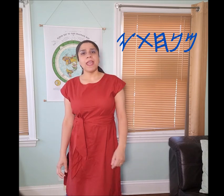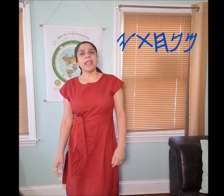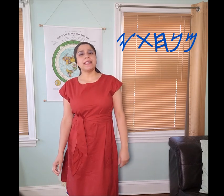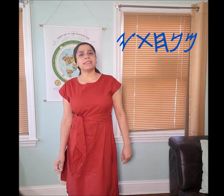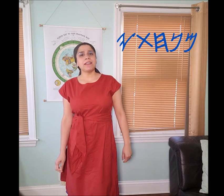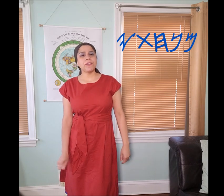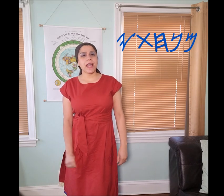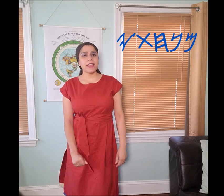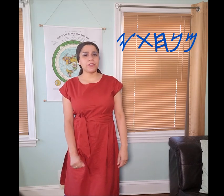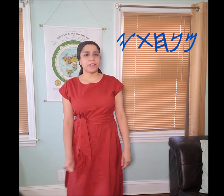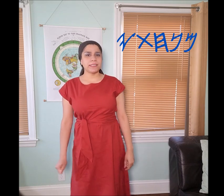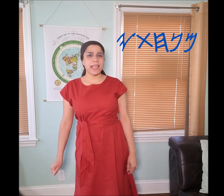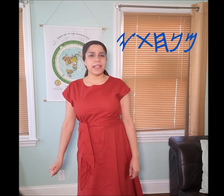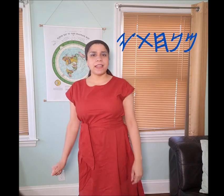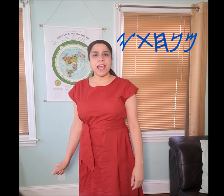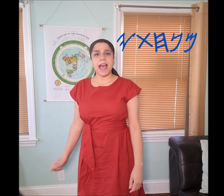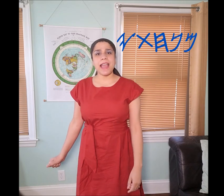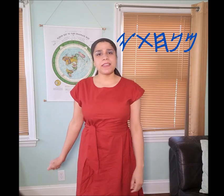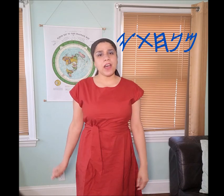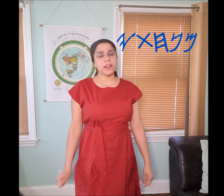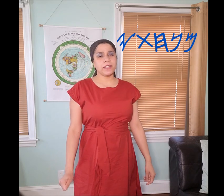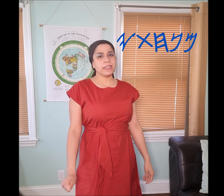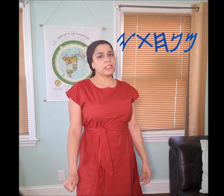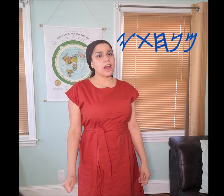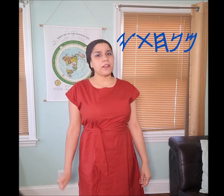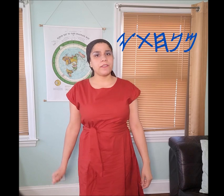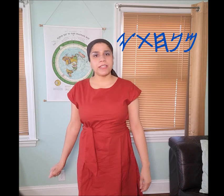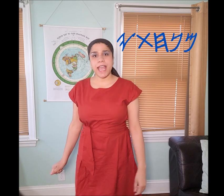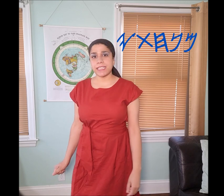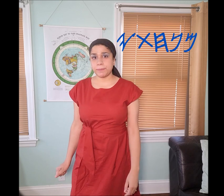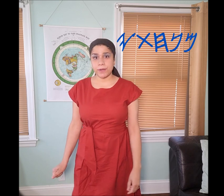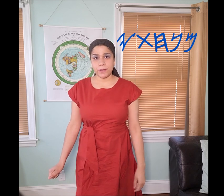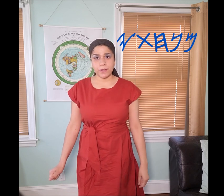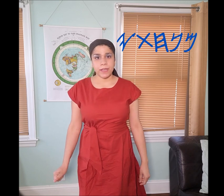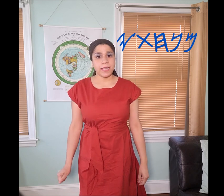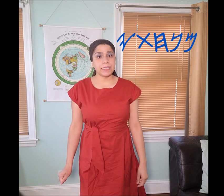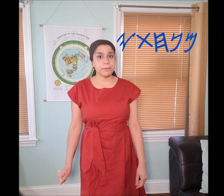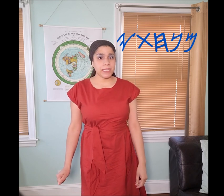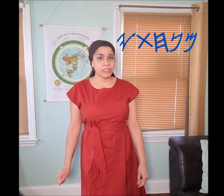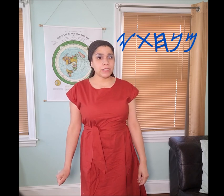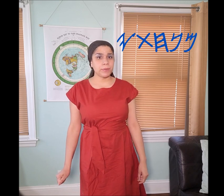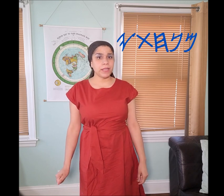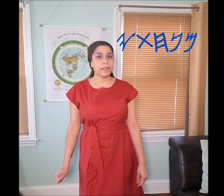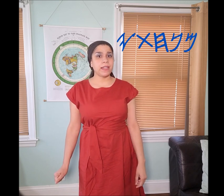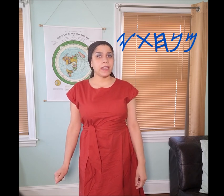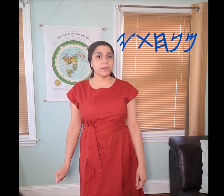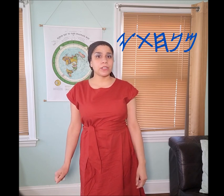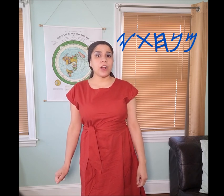In Zephaniah 3:10 Itharey, the daughter of the diaspora is mentioned bringing the language